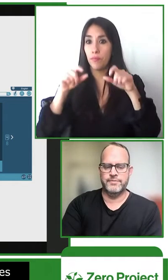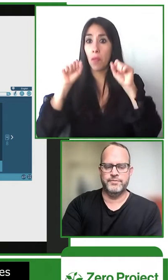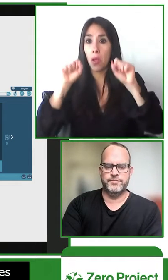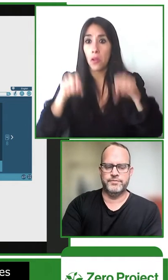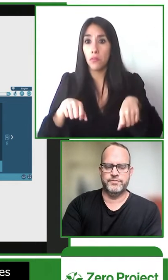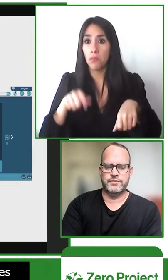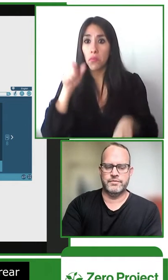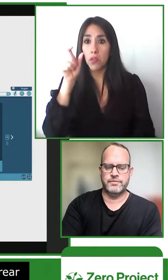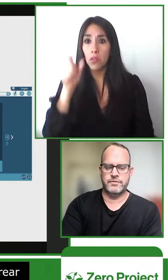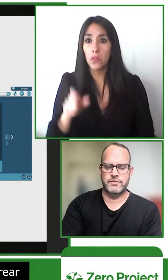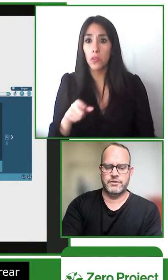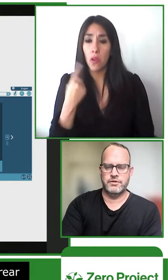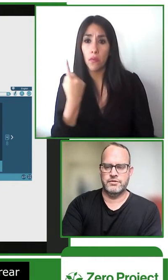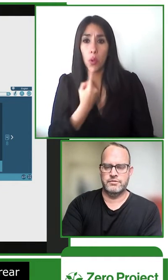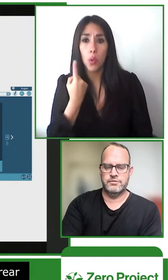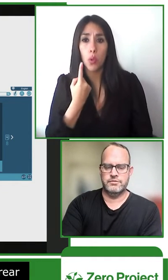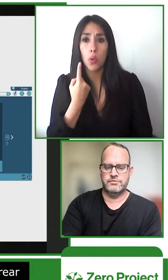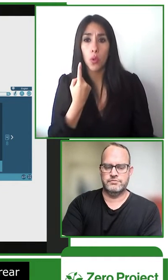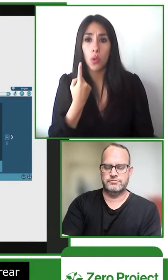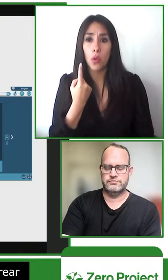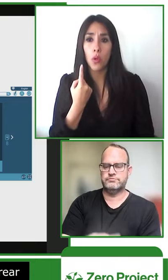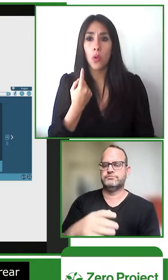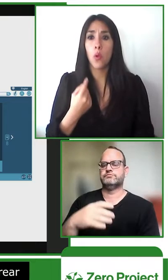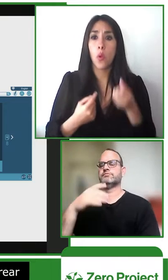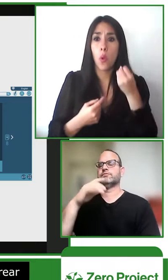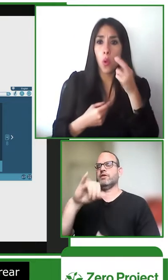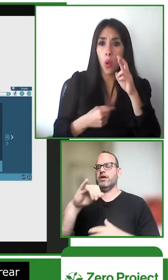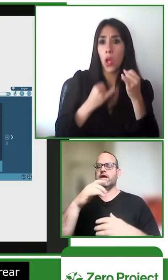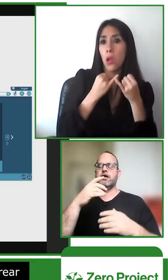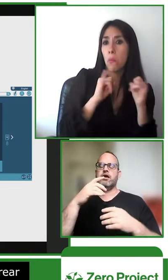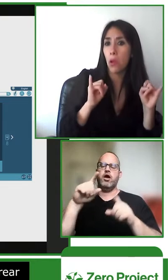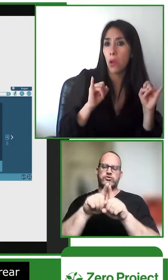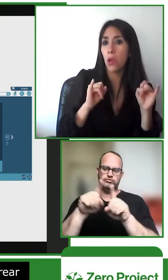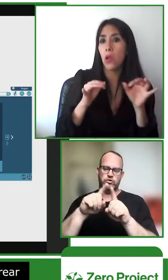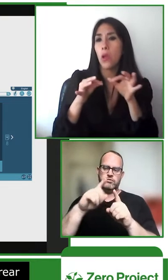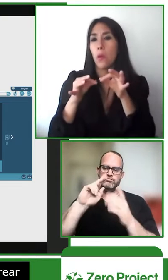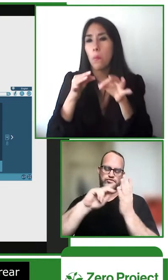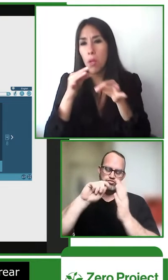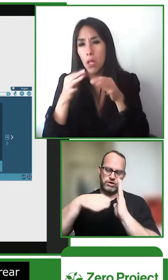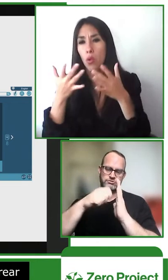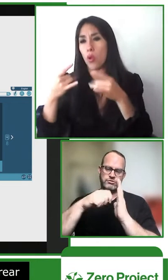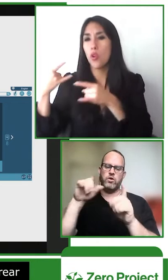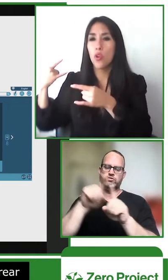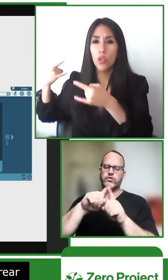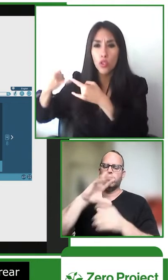of those people work together to create the stories for the platform